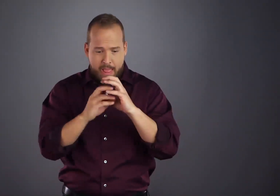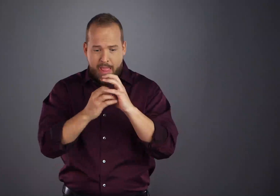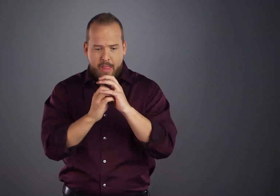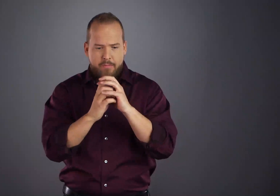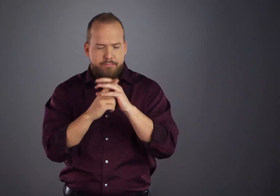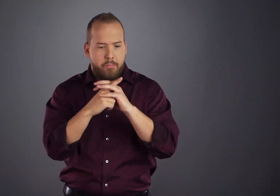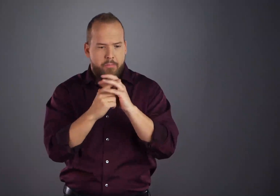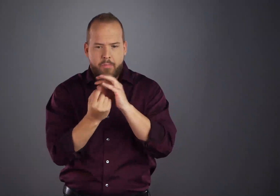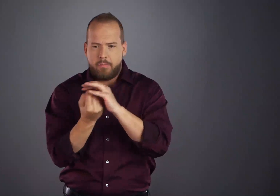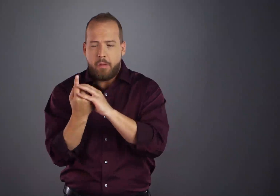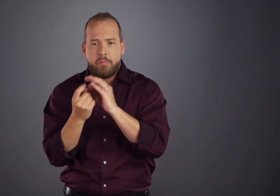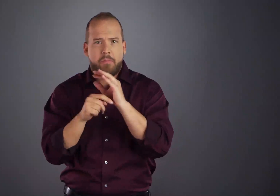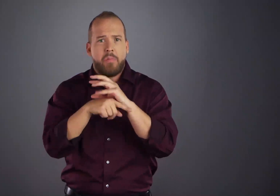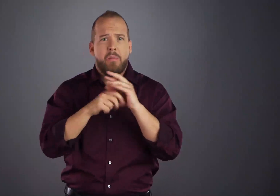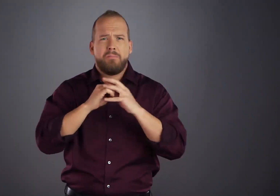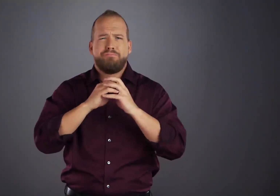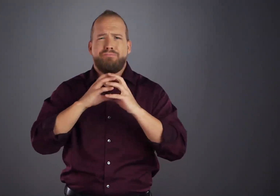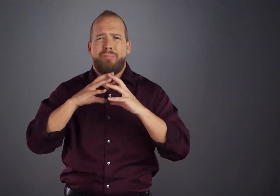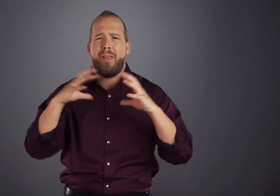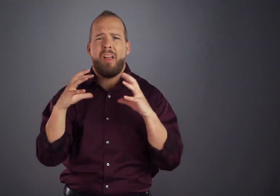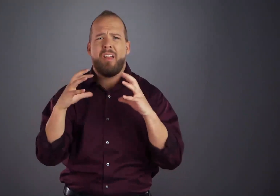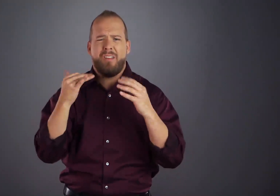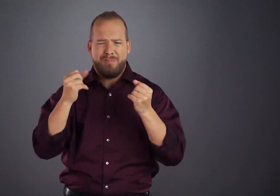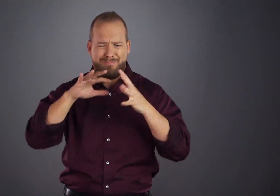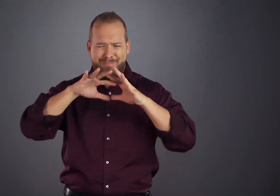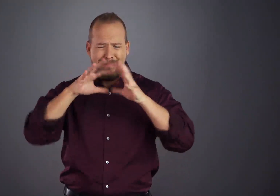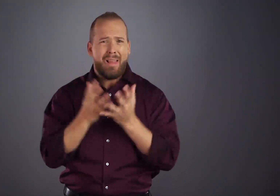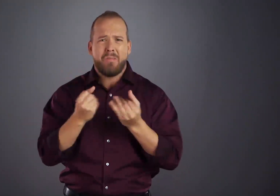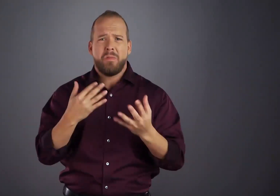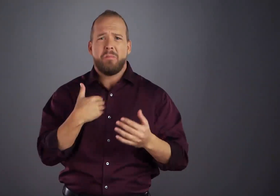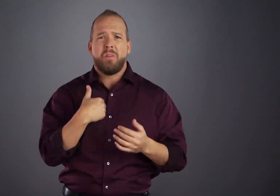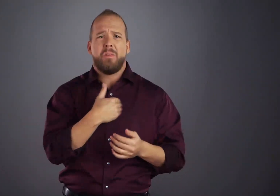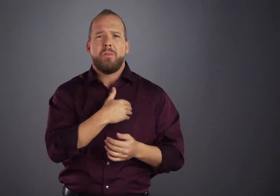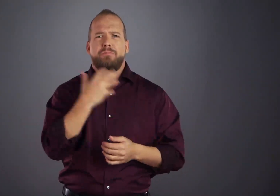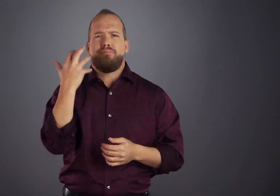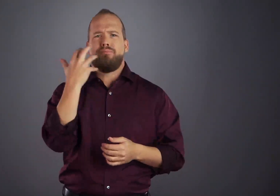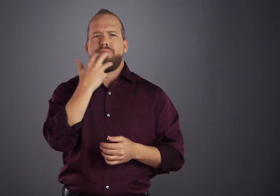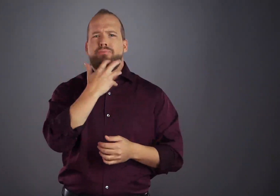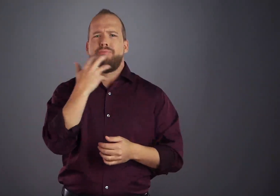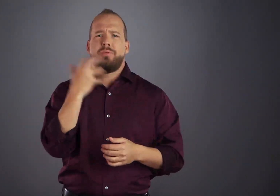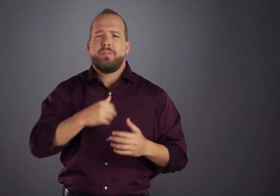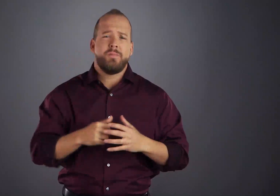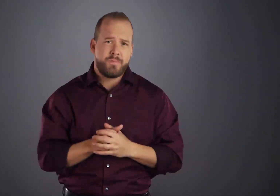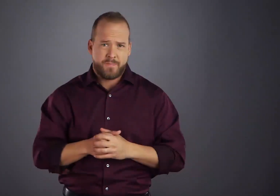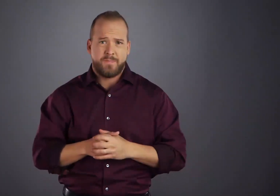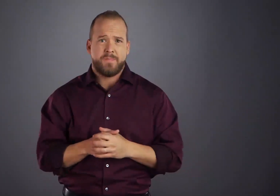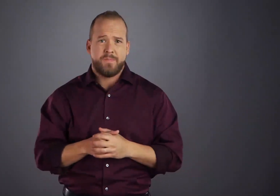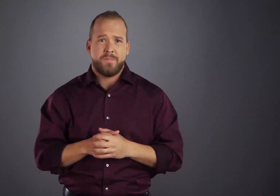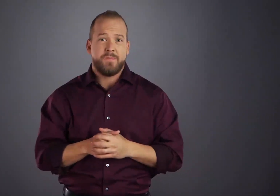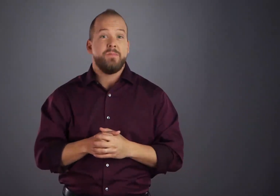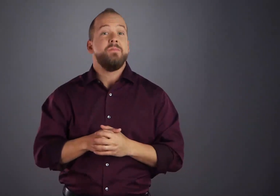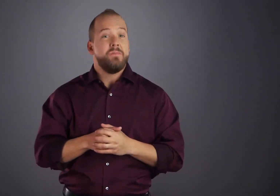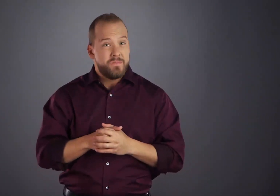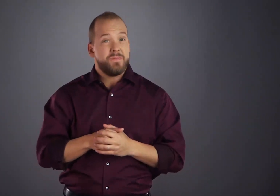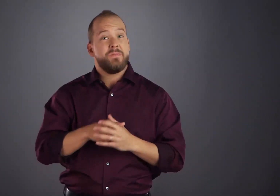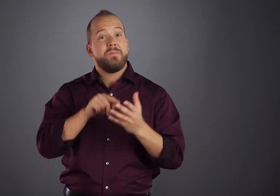Currently, "Alcoholics Anonymous" has been translated into forty-three languages.